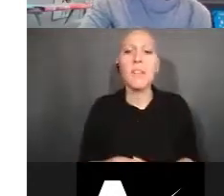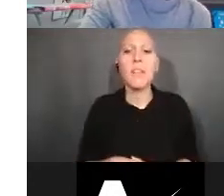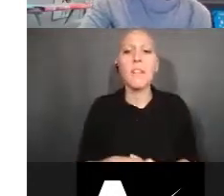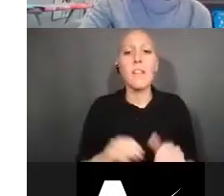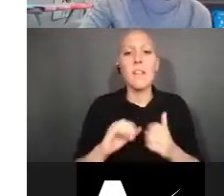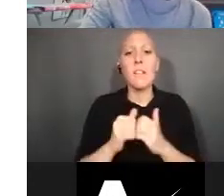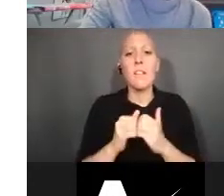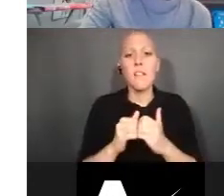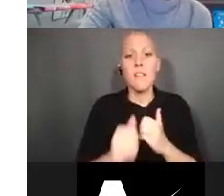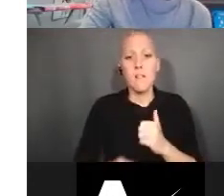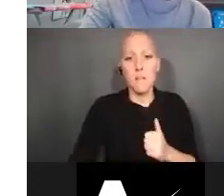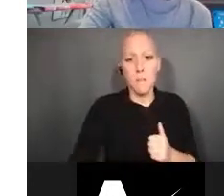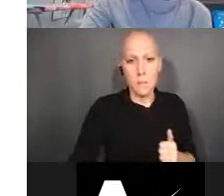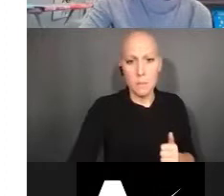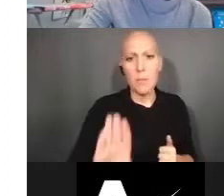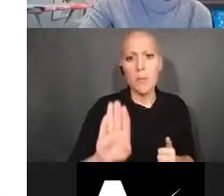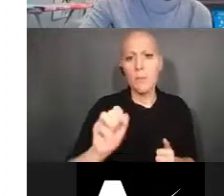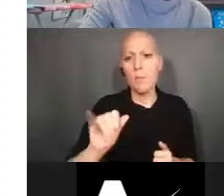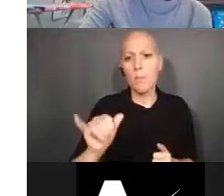to other transaction authority actions?